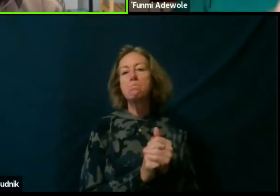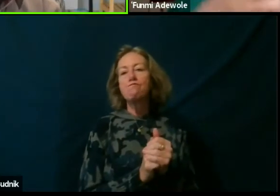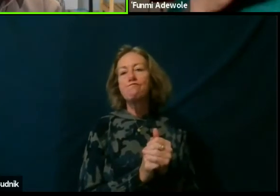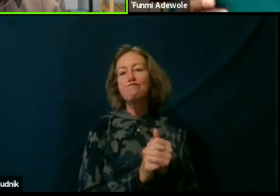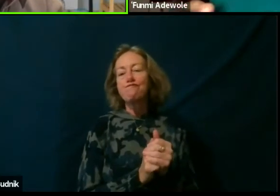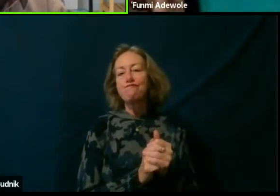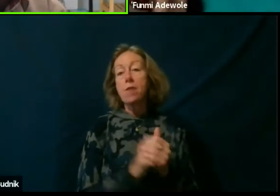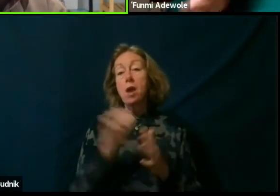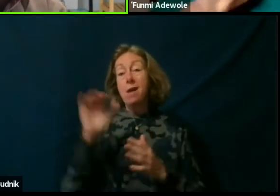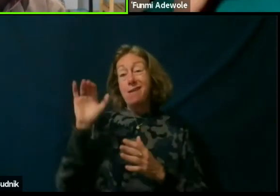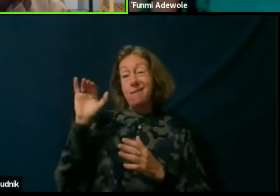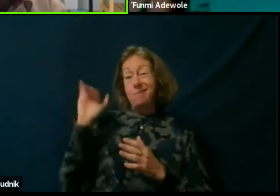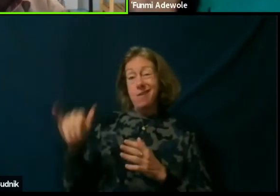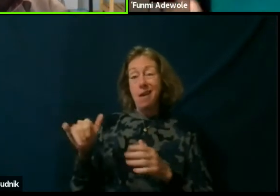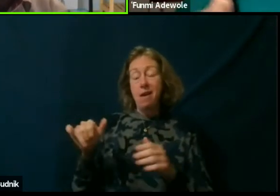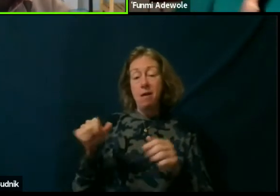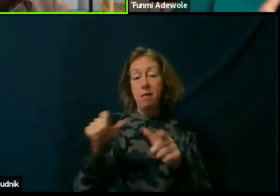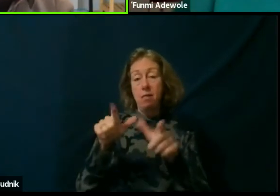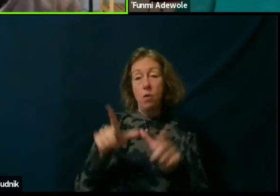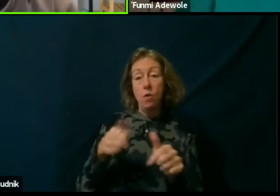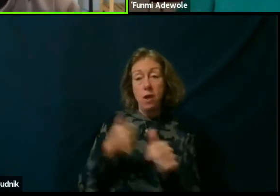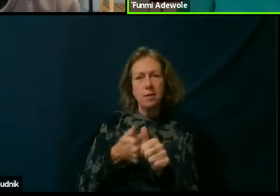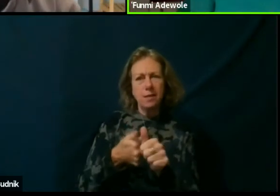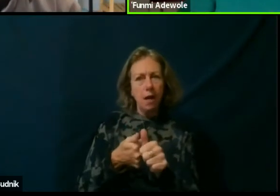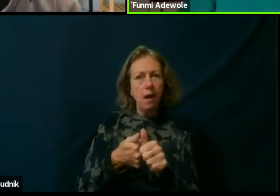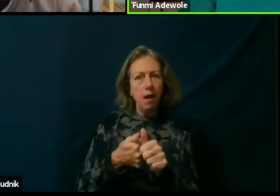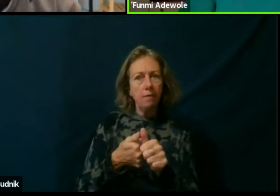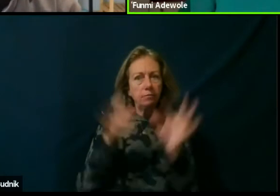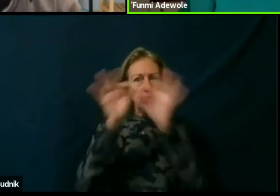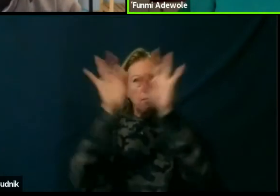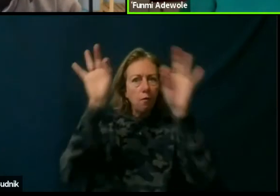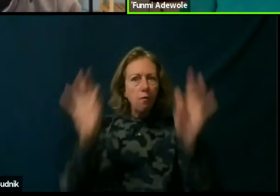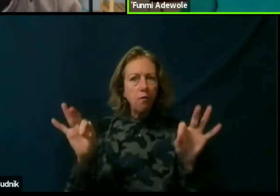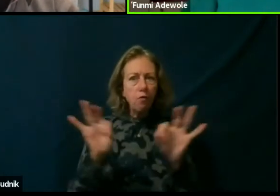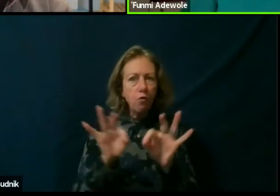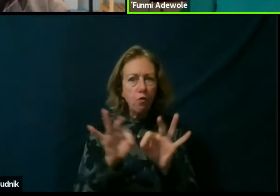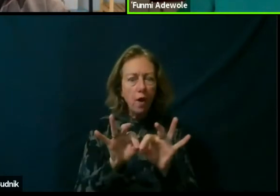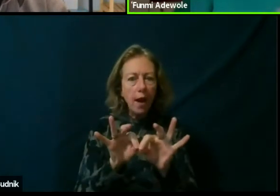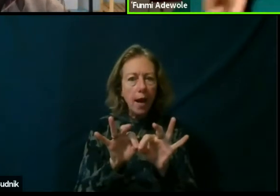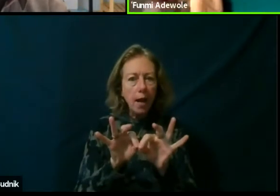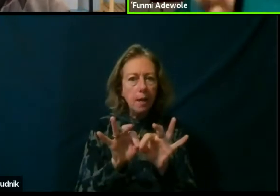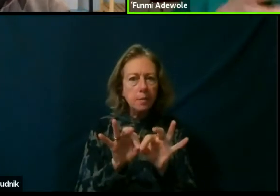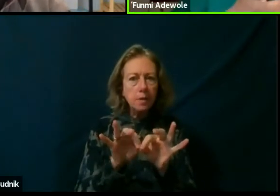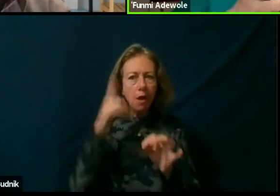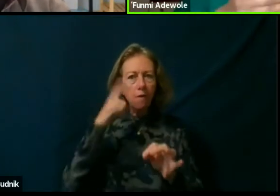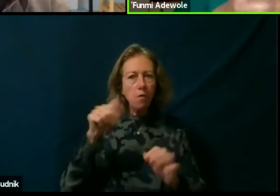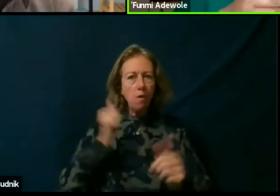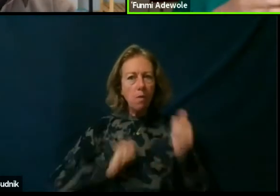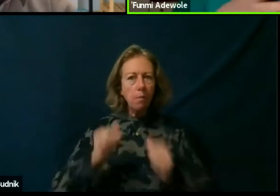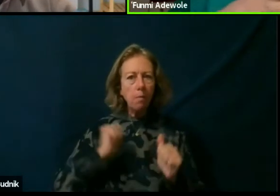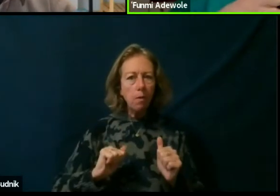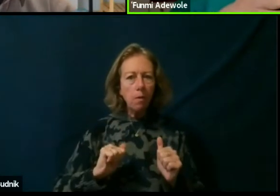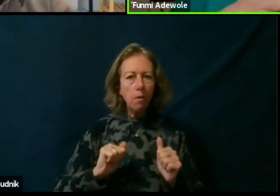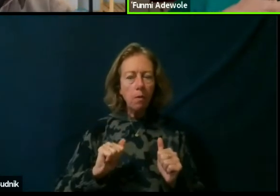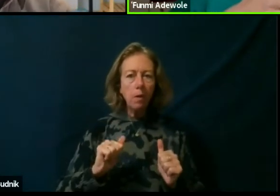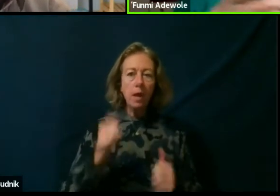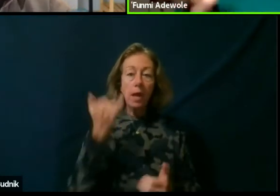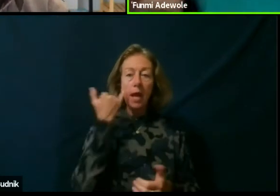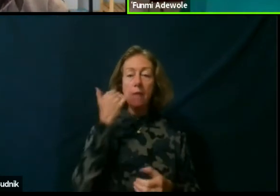that venue itself gives the framing, you know, for the piece. You know, if I put something in a certain venue let's say London,